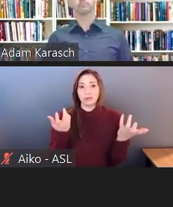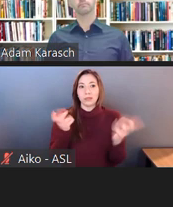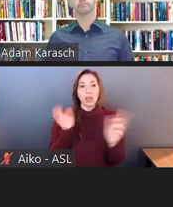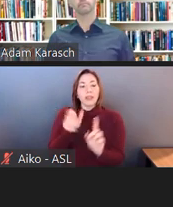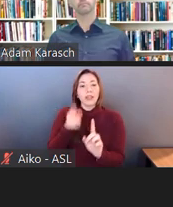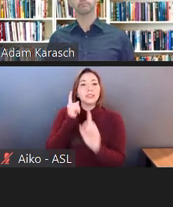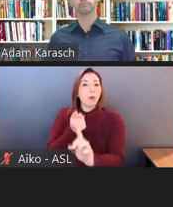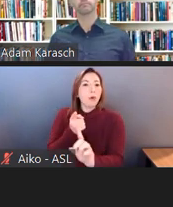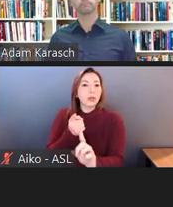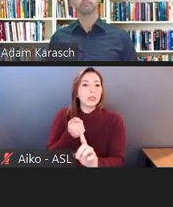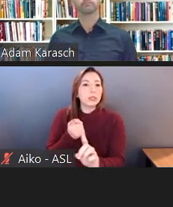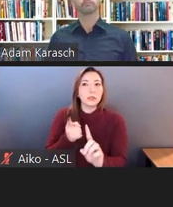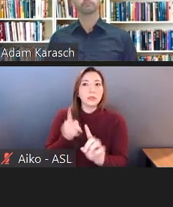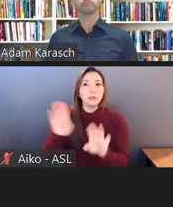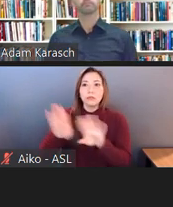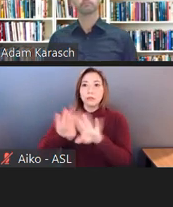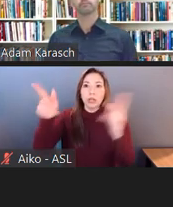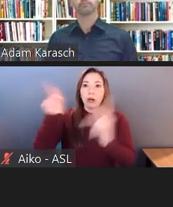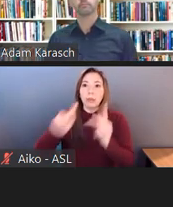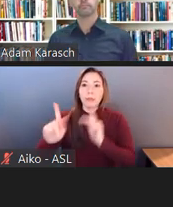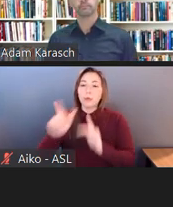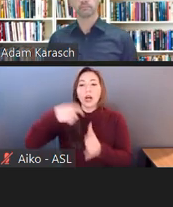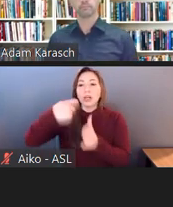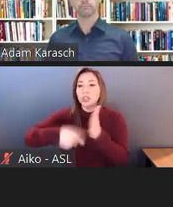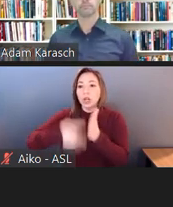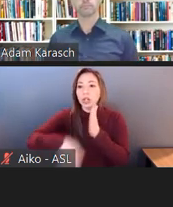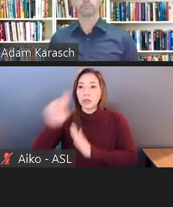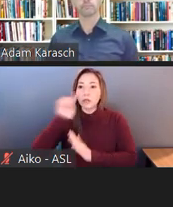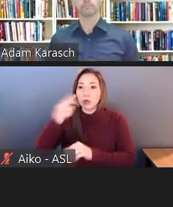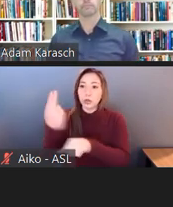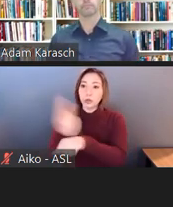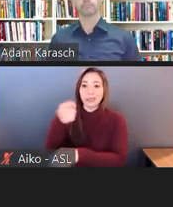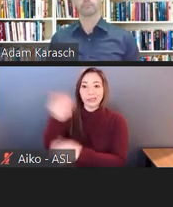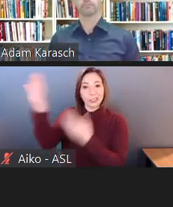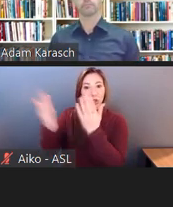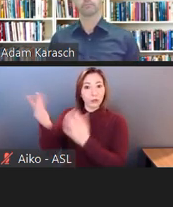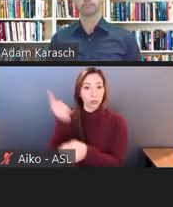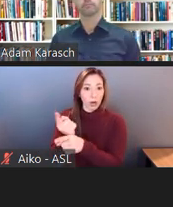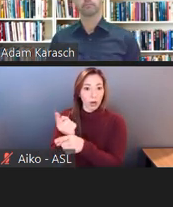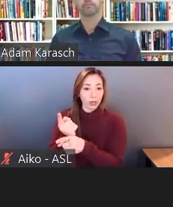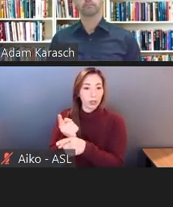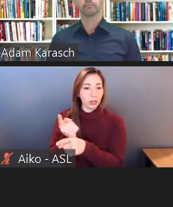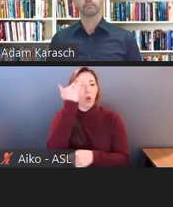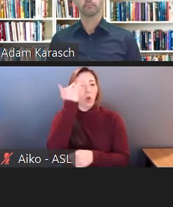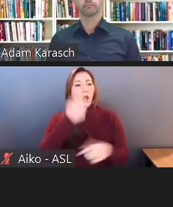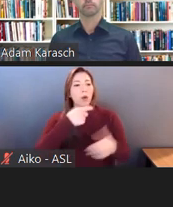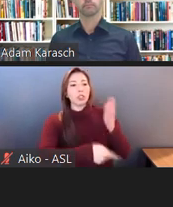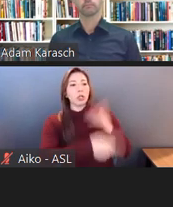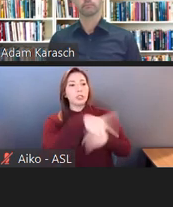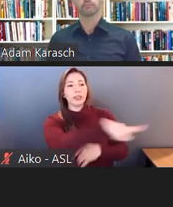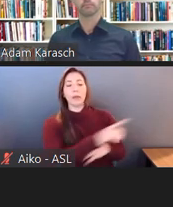And we have employers ask all the time, well, we can provide an accommodation, but why should we have to pay for it?